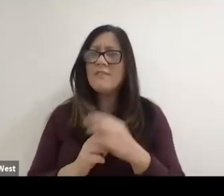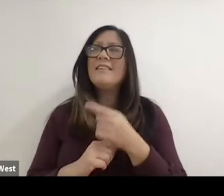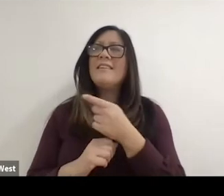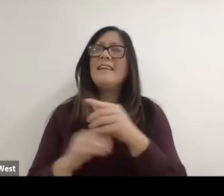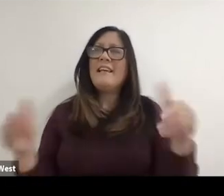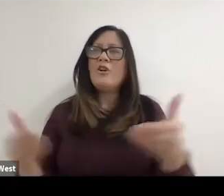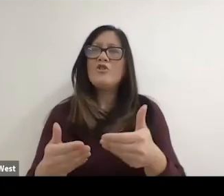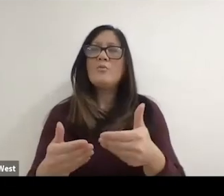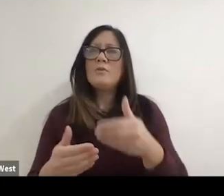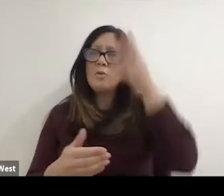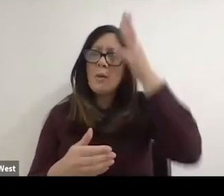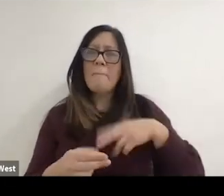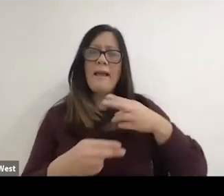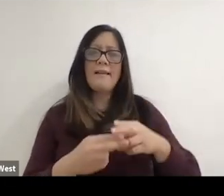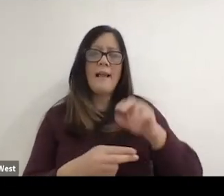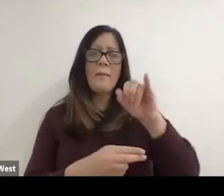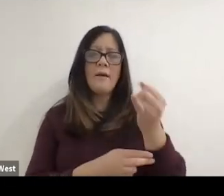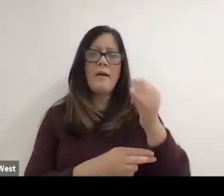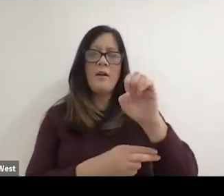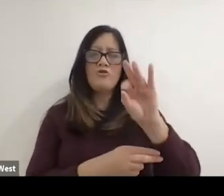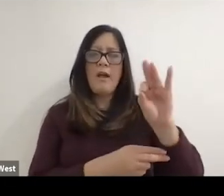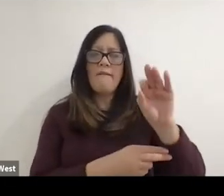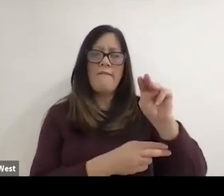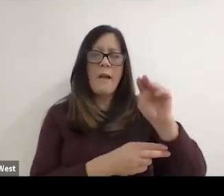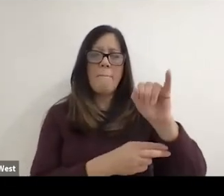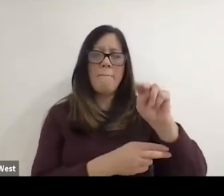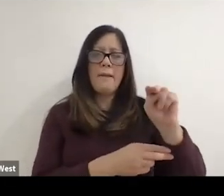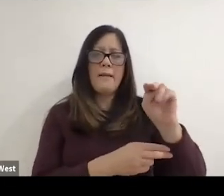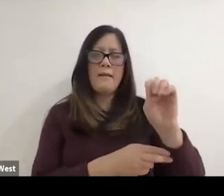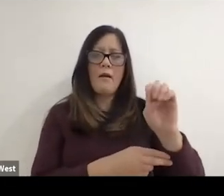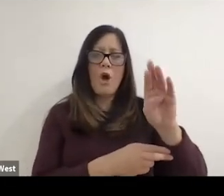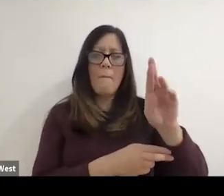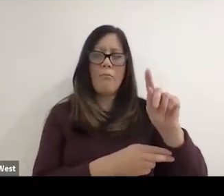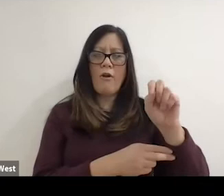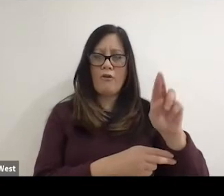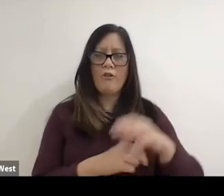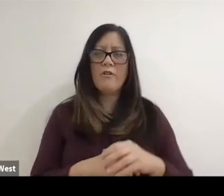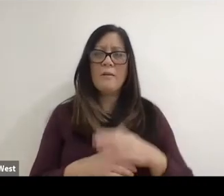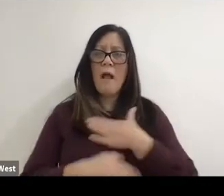and he introduced me to Jeff Minnebraker, who my rec therapist was Ed Owen